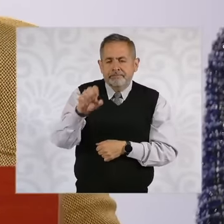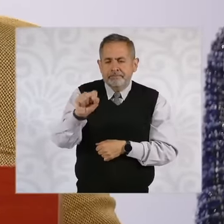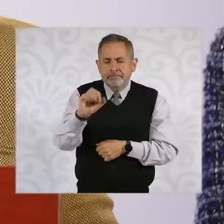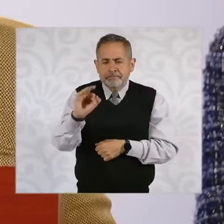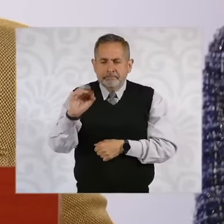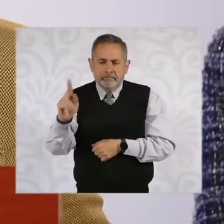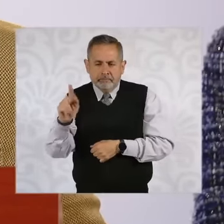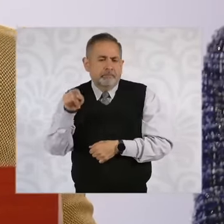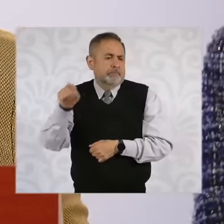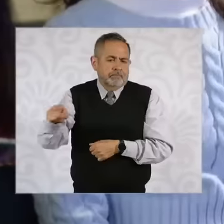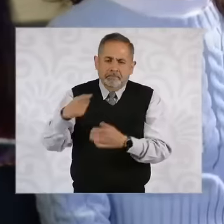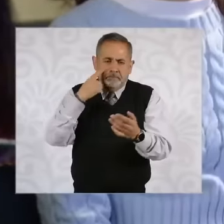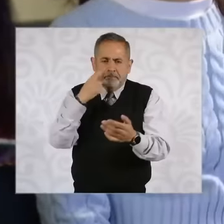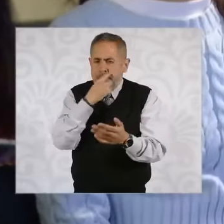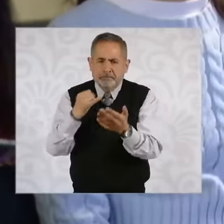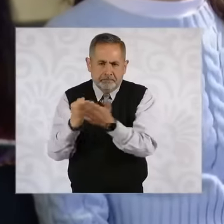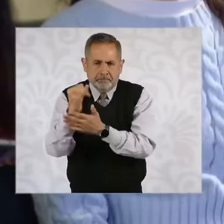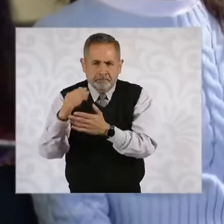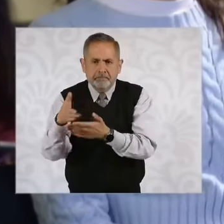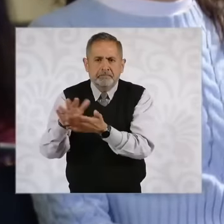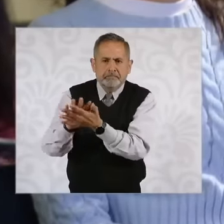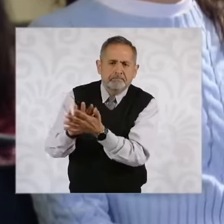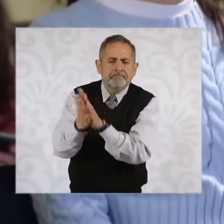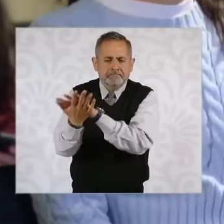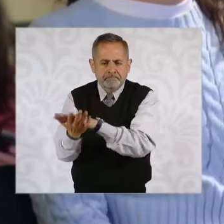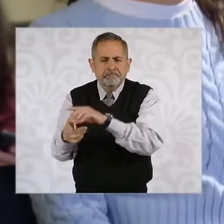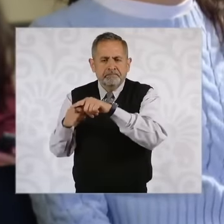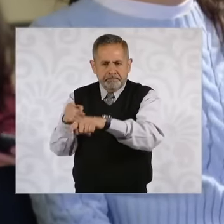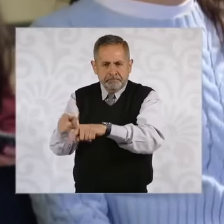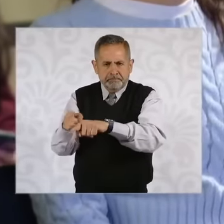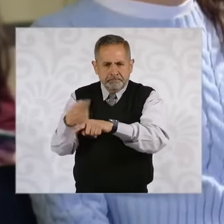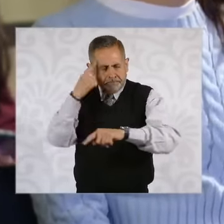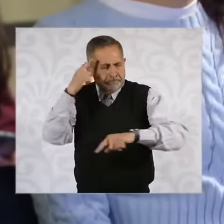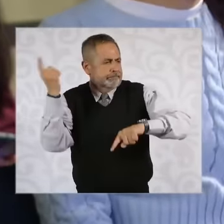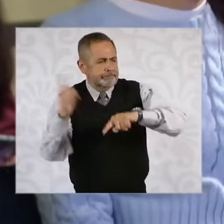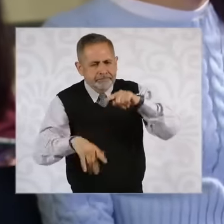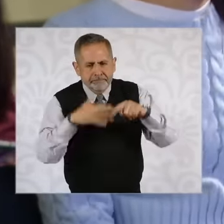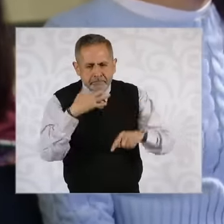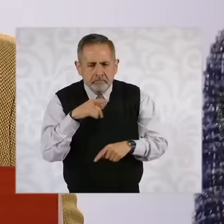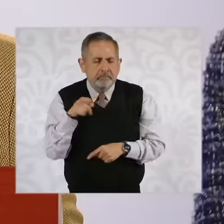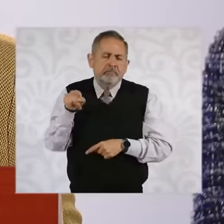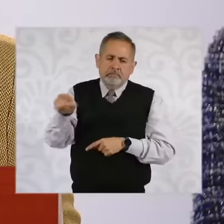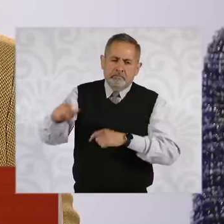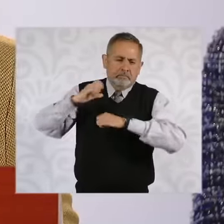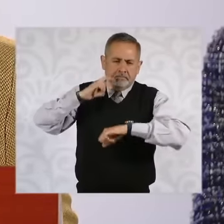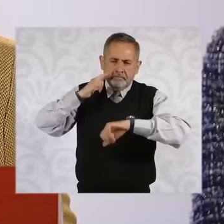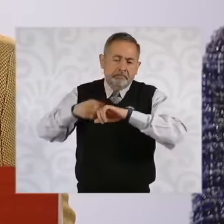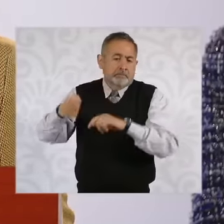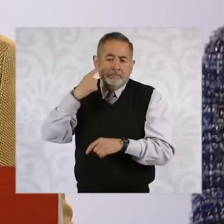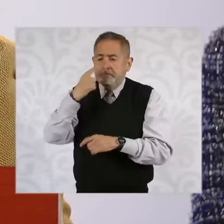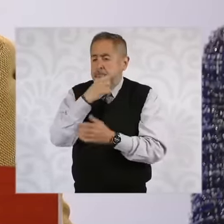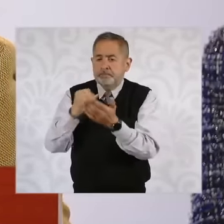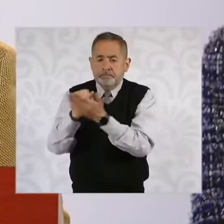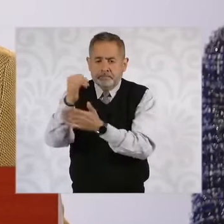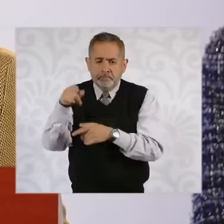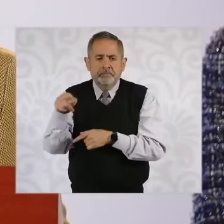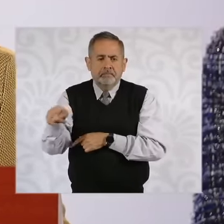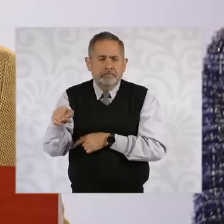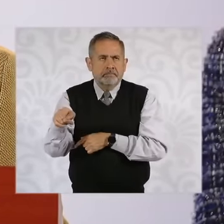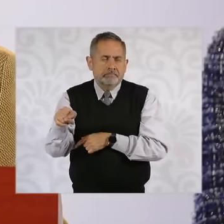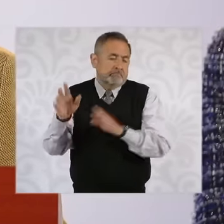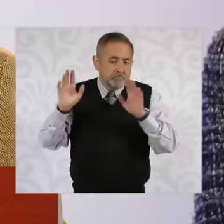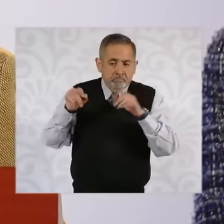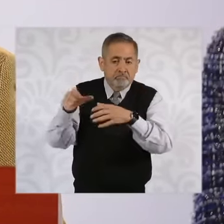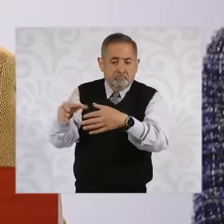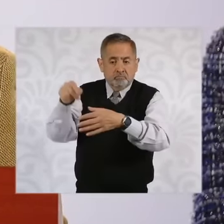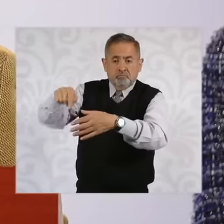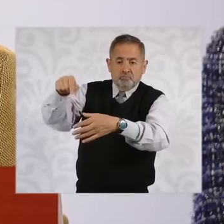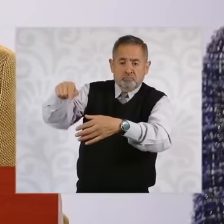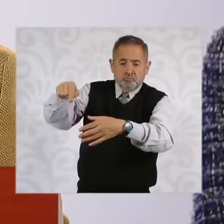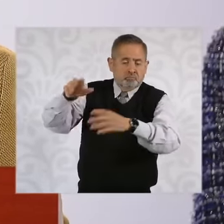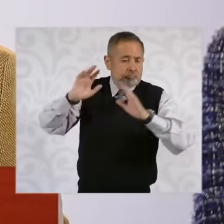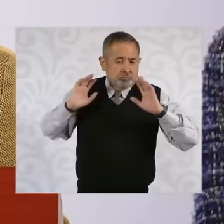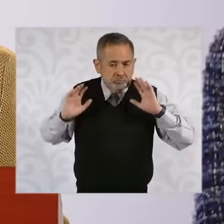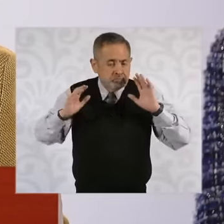next anti-corruption secretariat then this and good government and what we think is